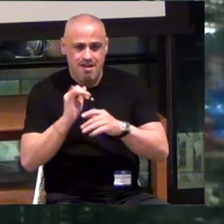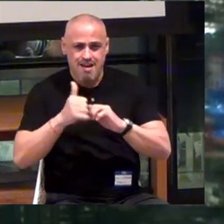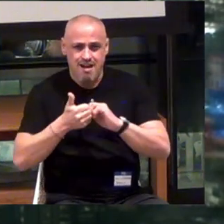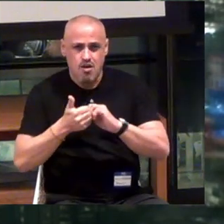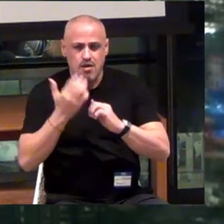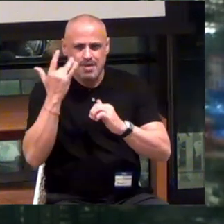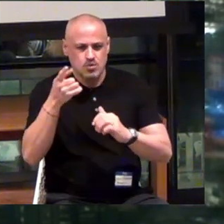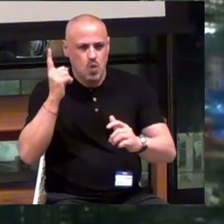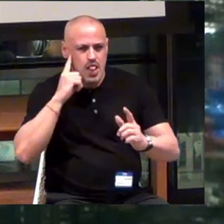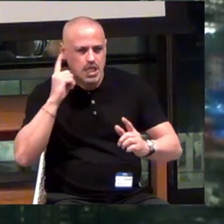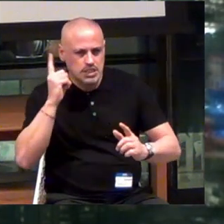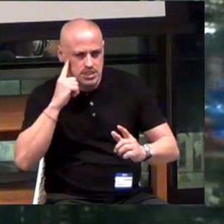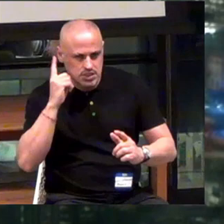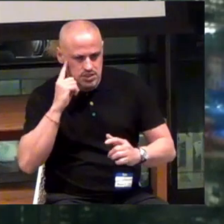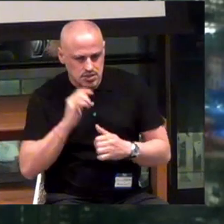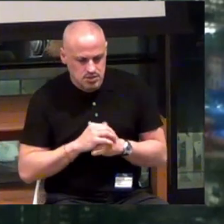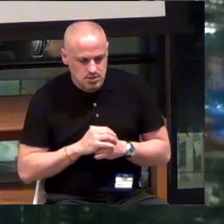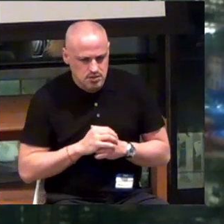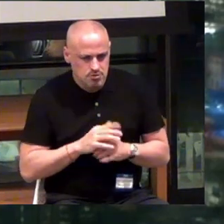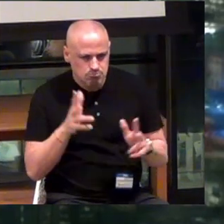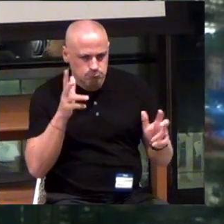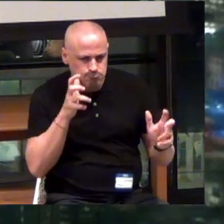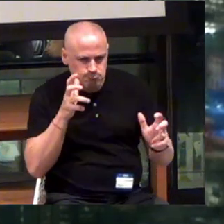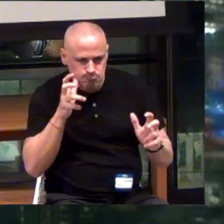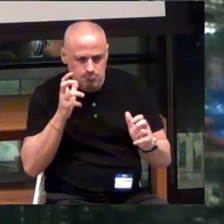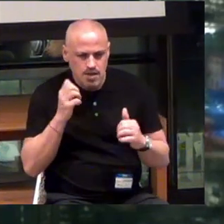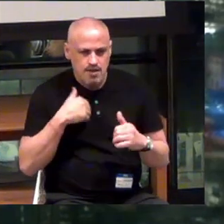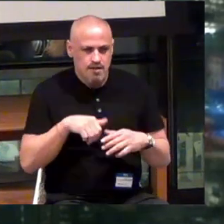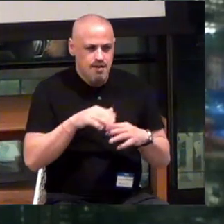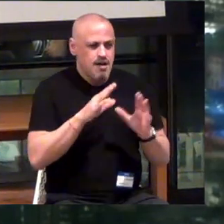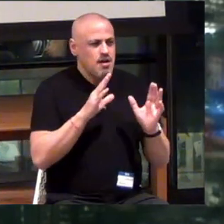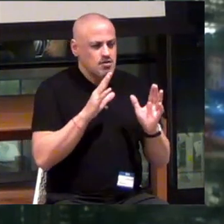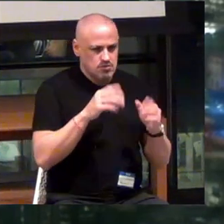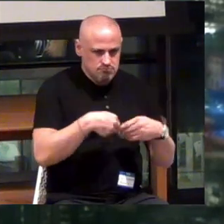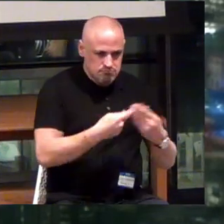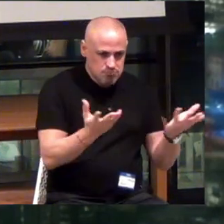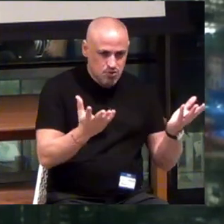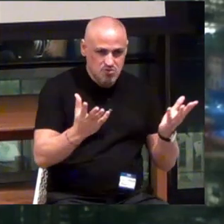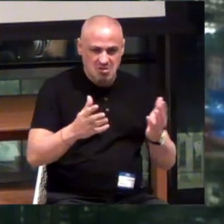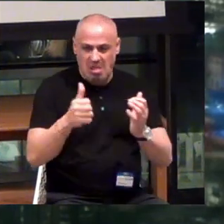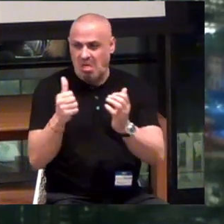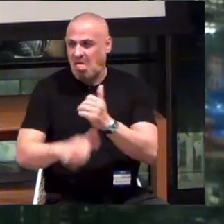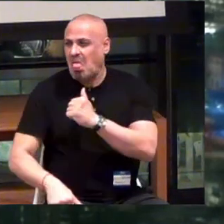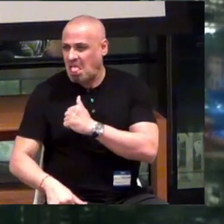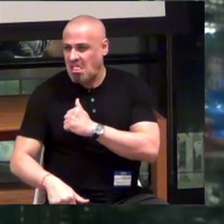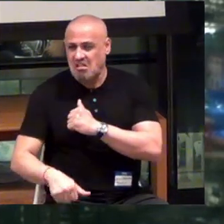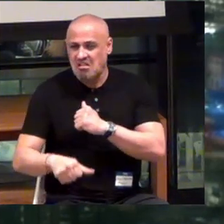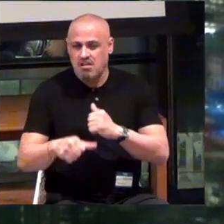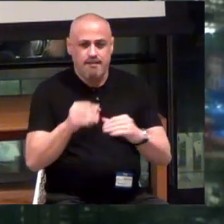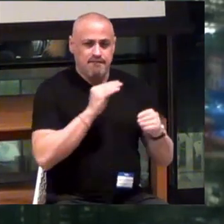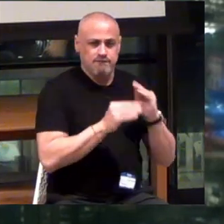Because we listened. We put out crap, they told us it was crap, and we fixed it. That's it!